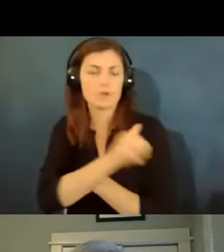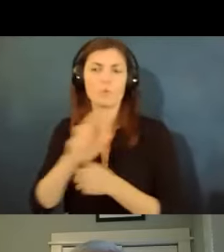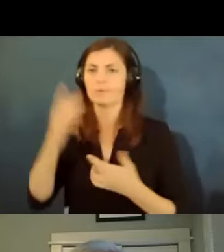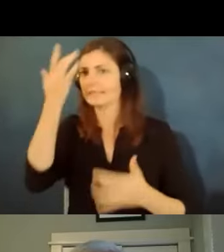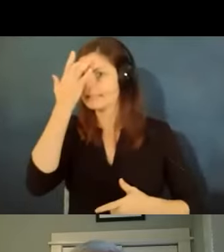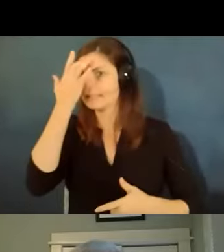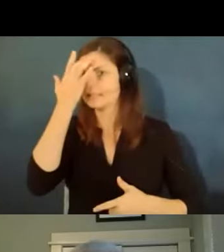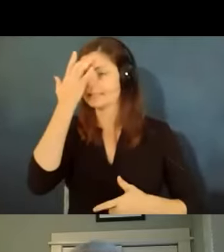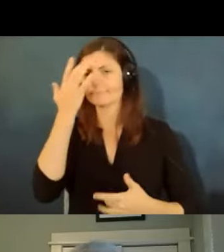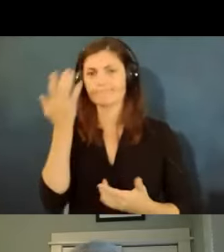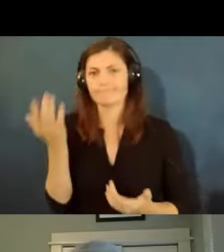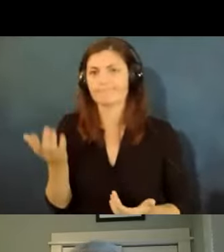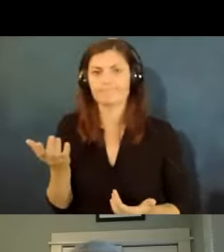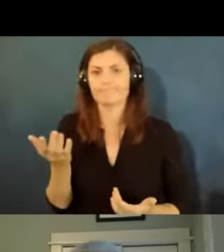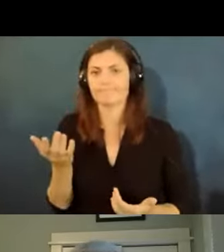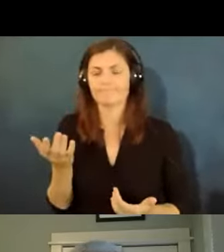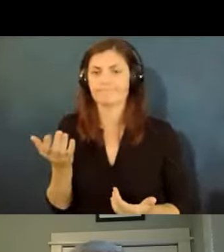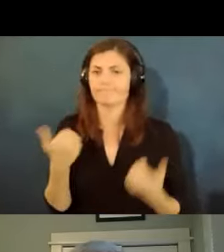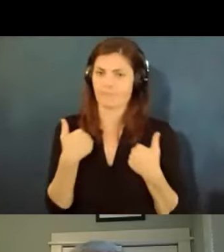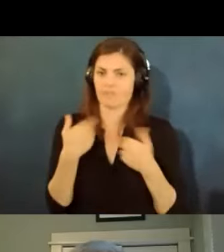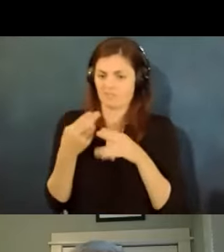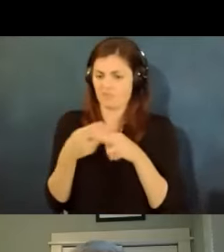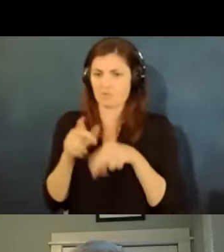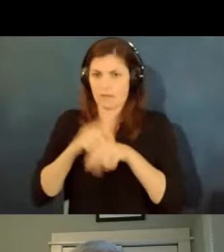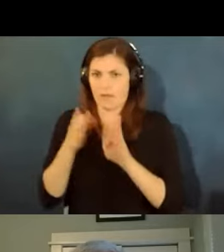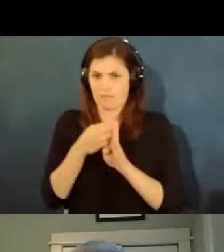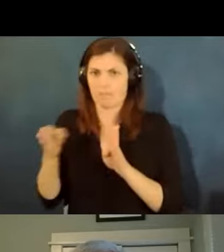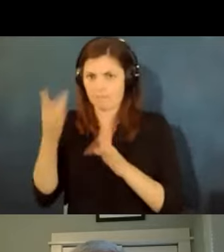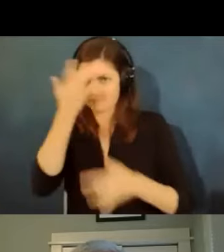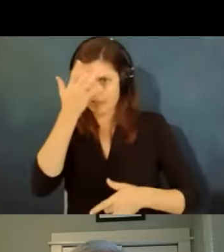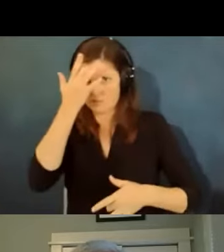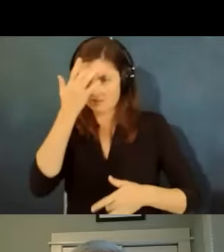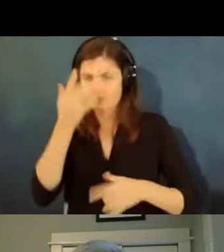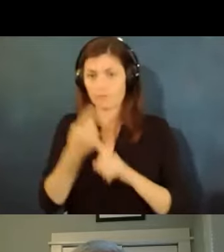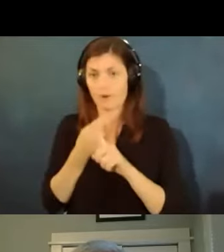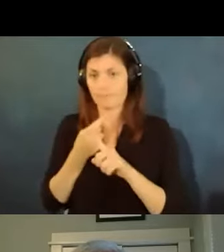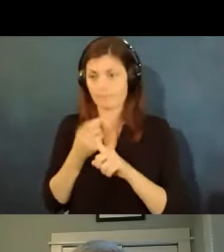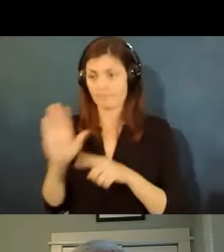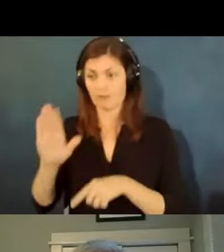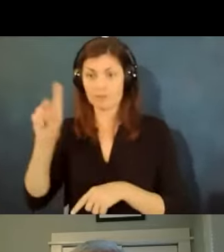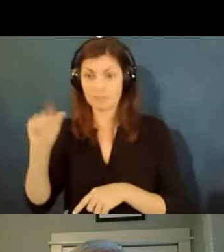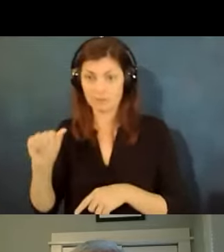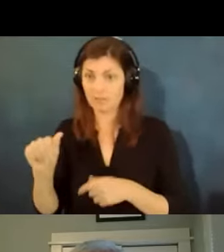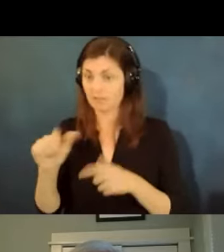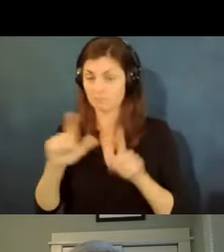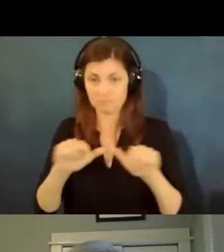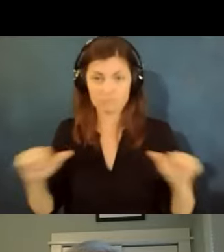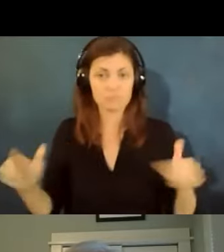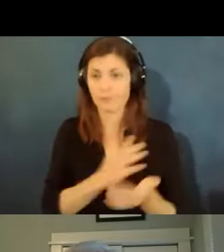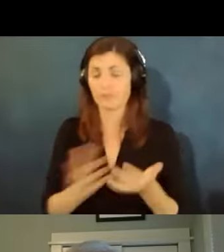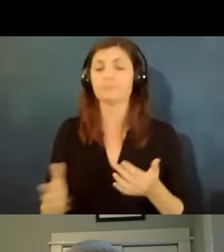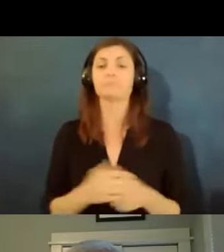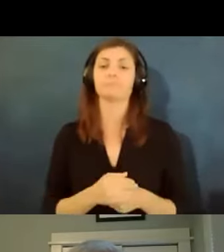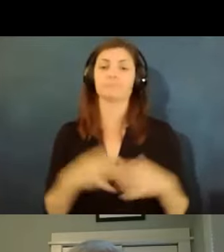having a period of illness from their underlying disability etc um and that's generally thought